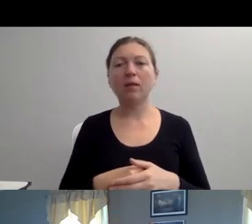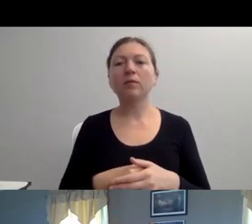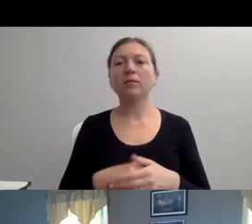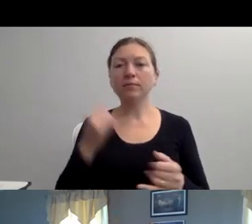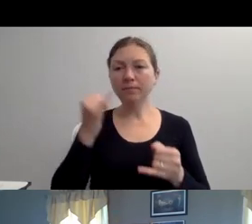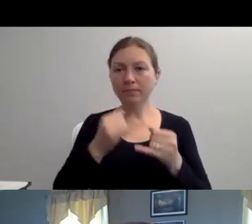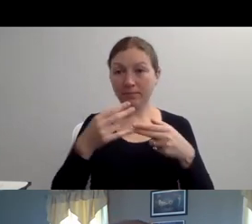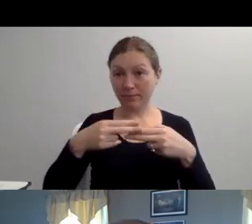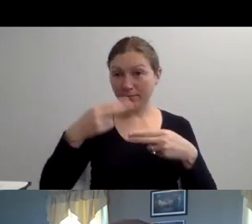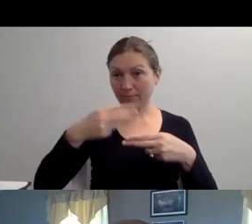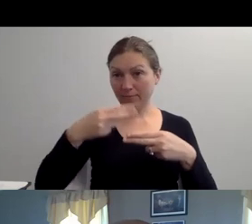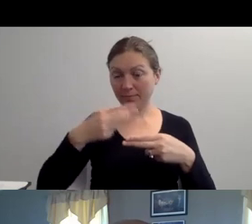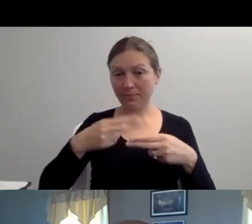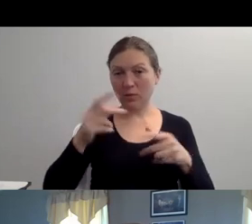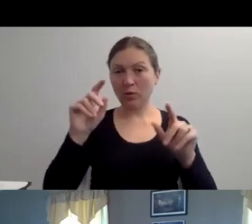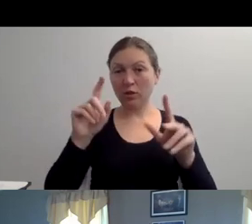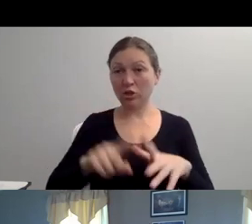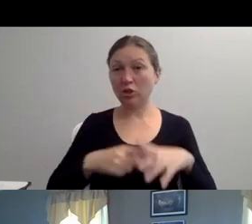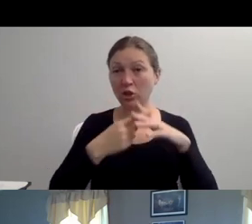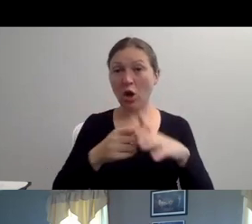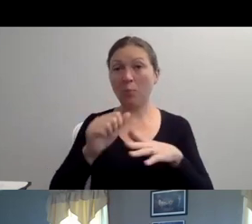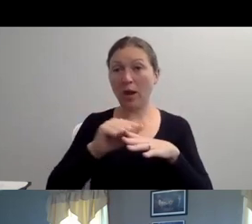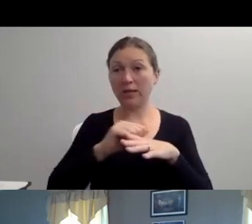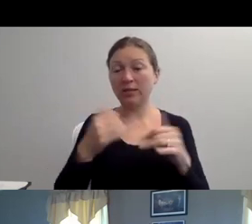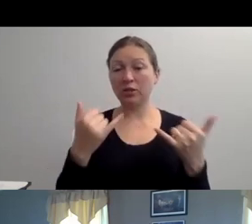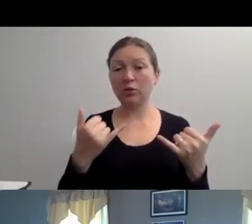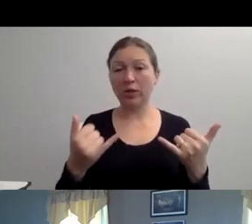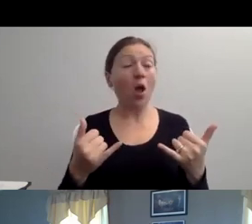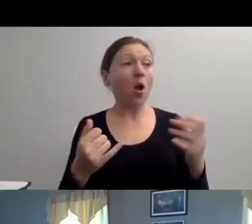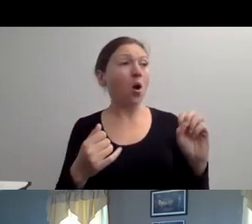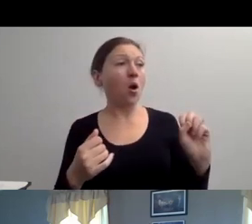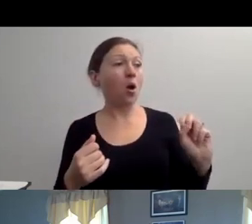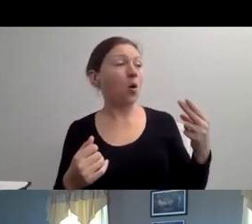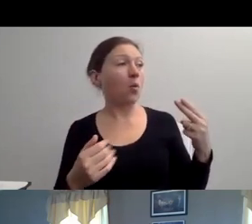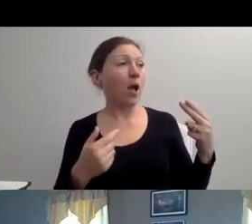YOU'RE LEARNING SOMETHING NEW AND LEARNING SOMETIMES MEANS YOU JUST HAVE TO ASK. CAN WE GO TO THE NEXT SLIDE.